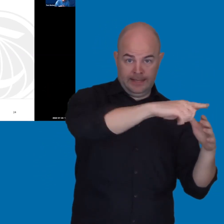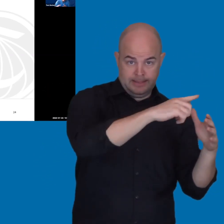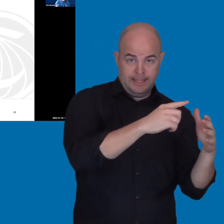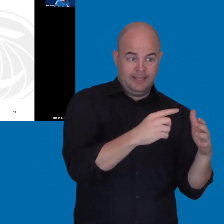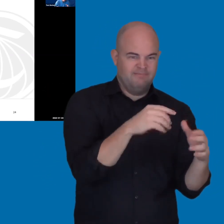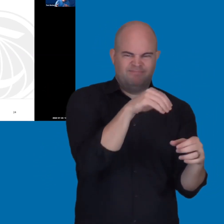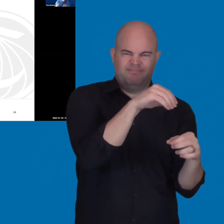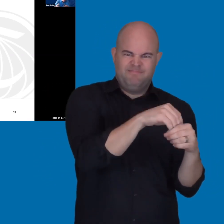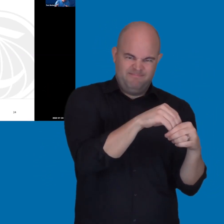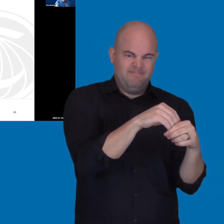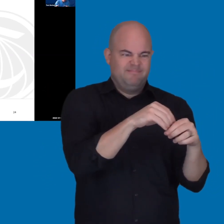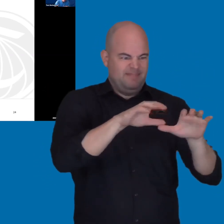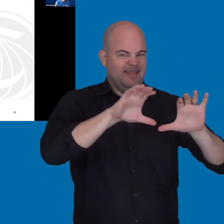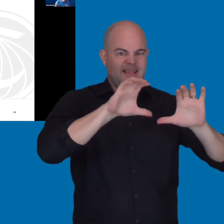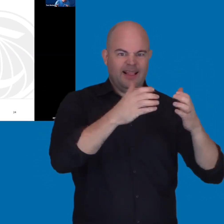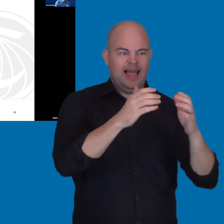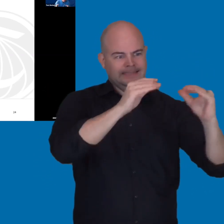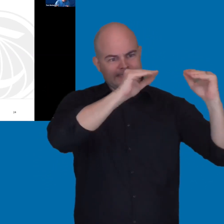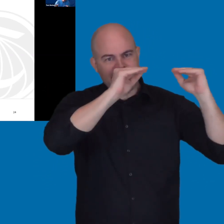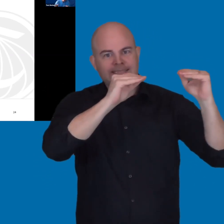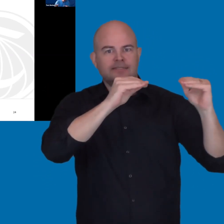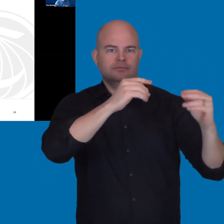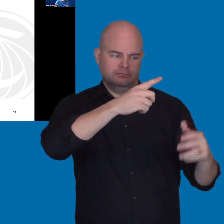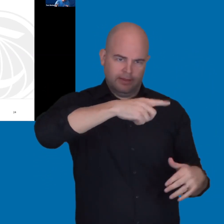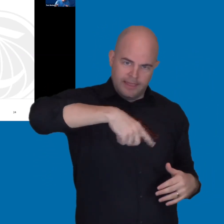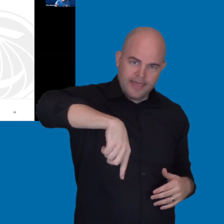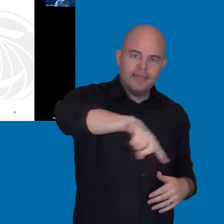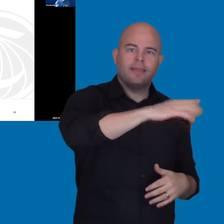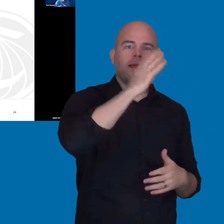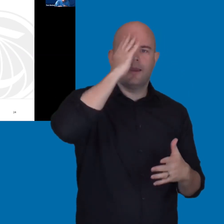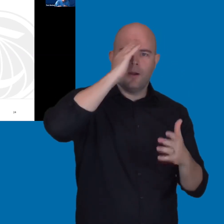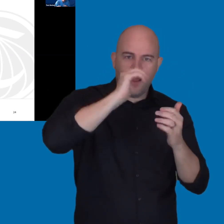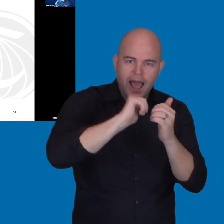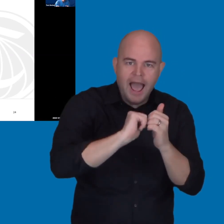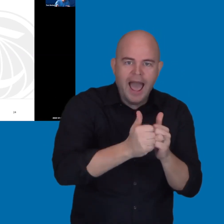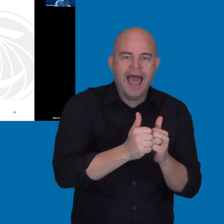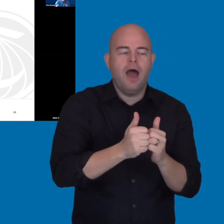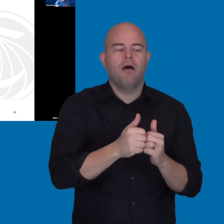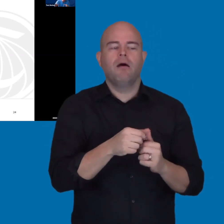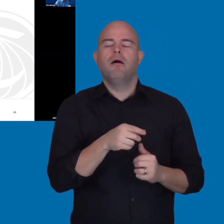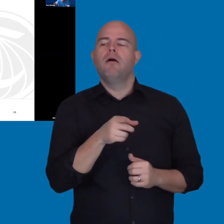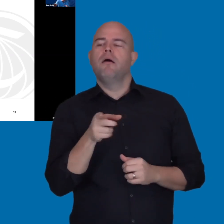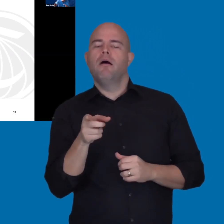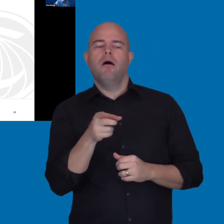Because only those subject matter experts are the ones that could tell you, "well, is this alternate means